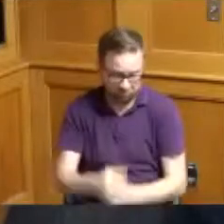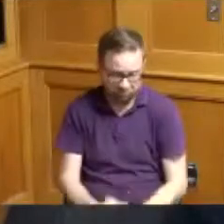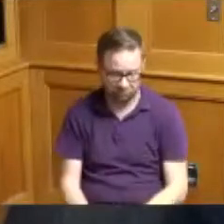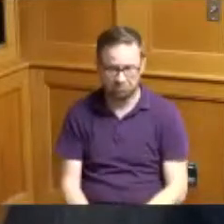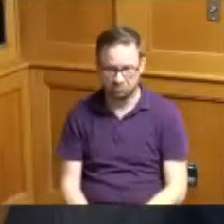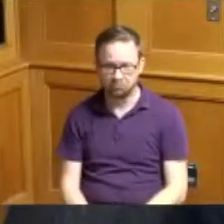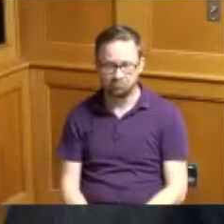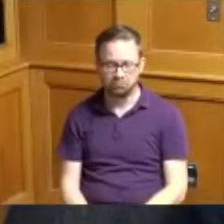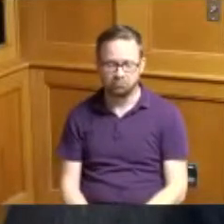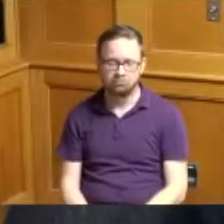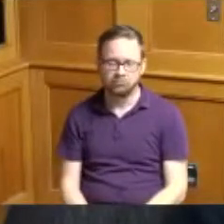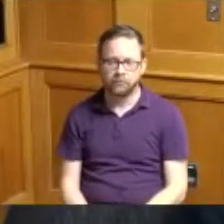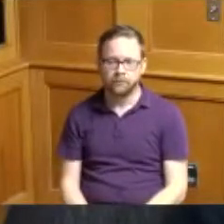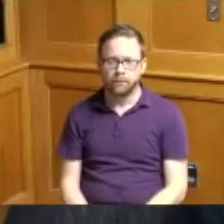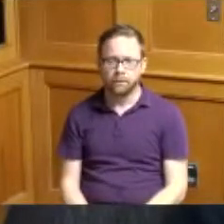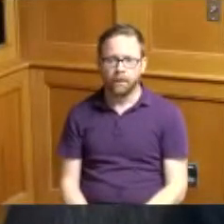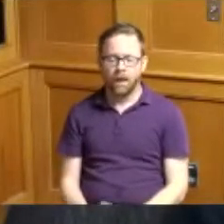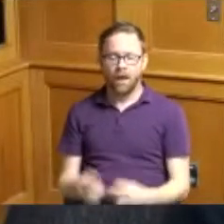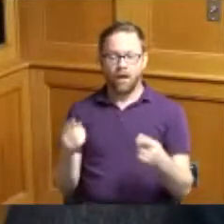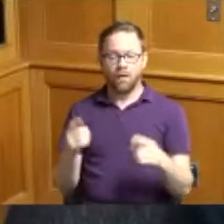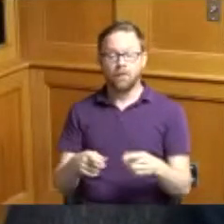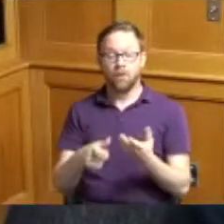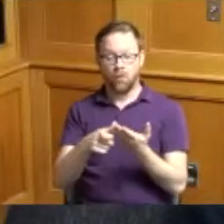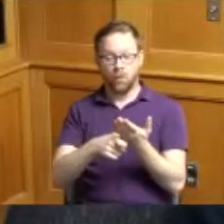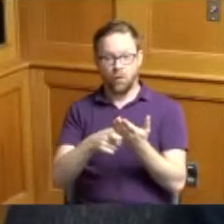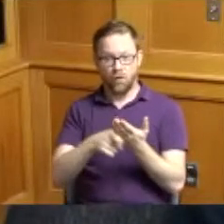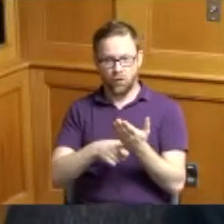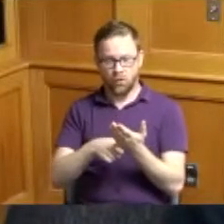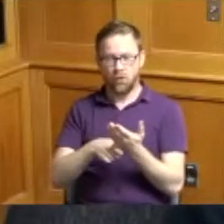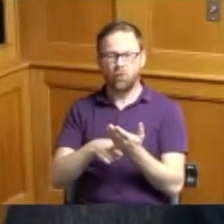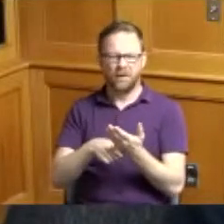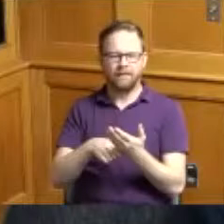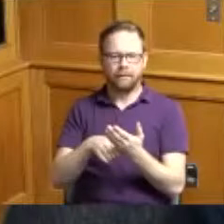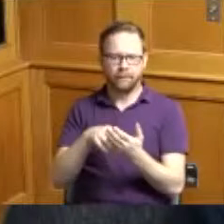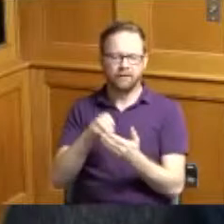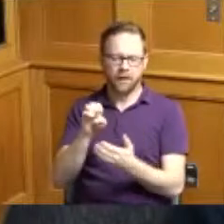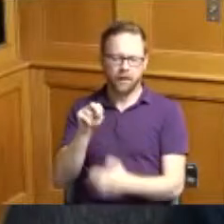kind of an announcement there is an article in the paper it's in the Inquirer I think it hit